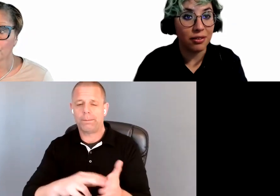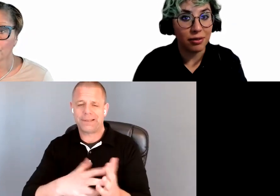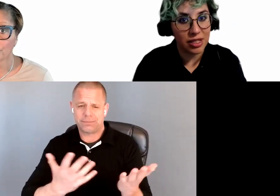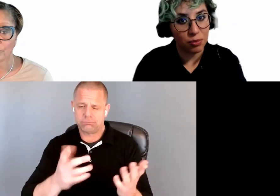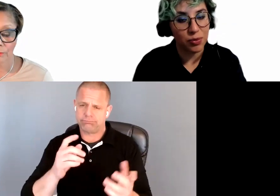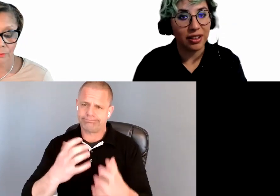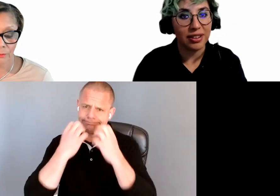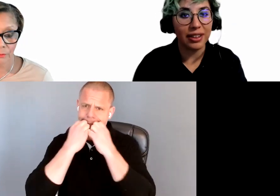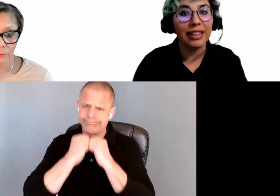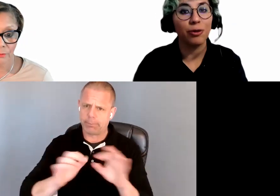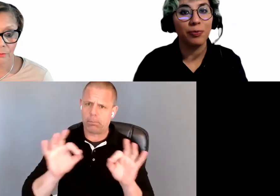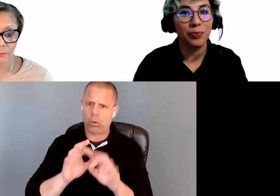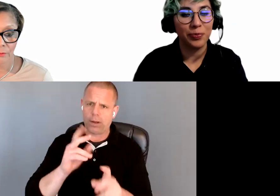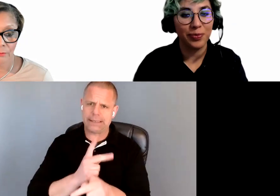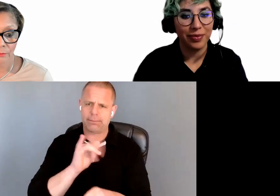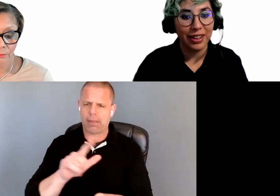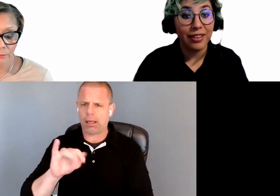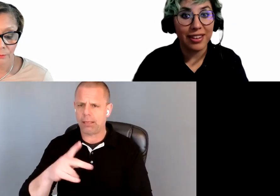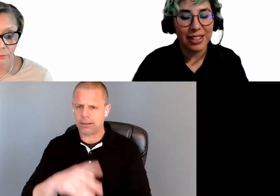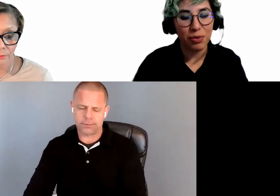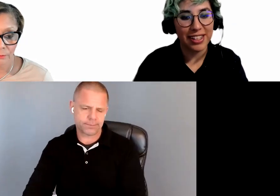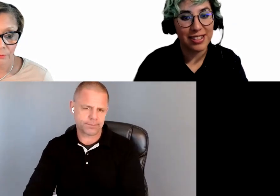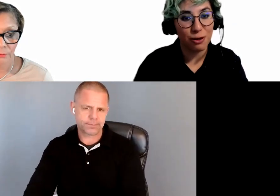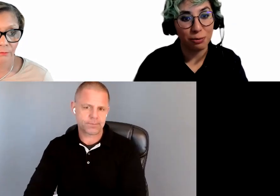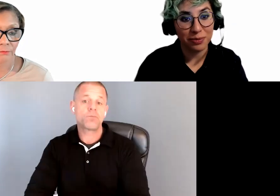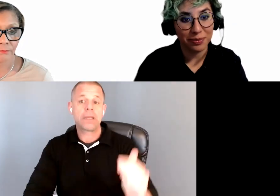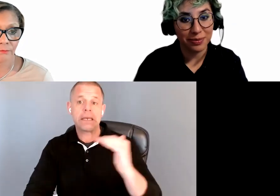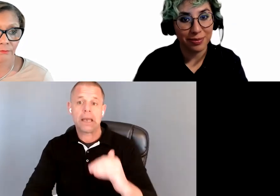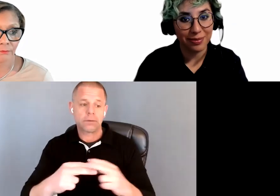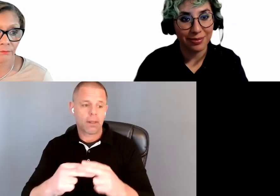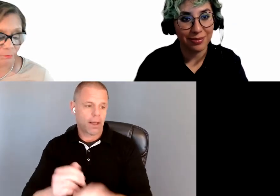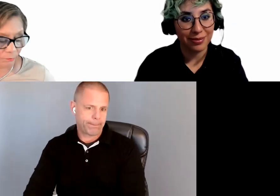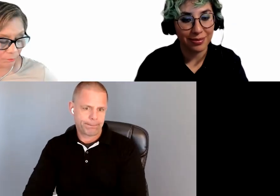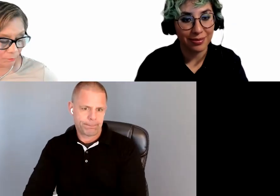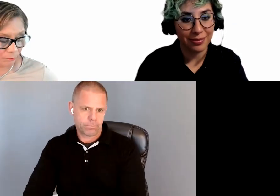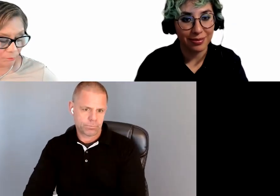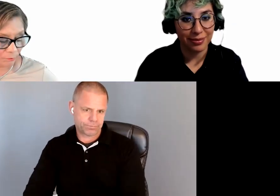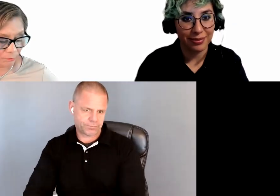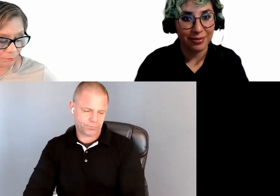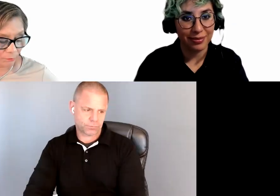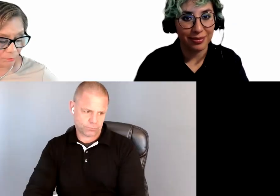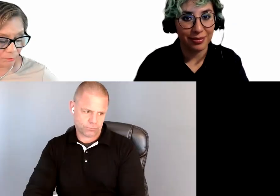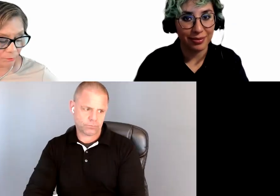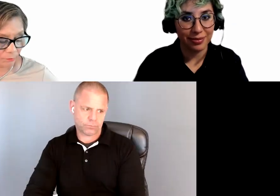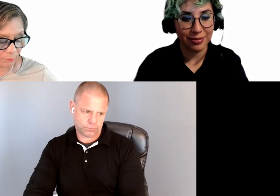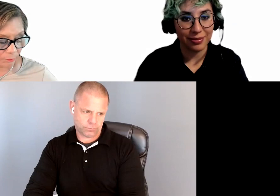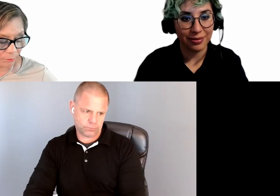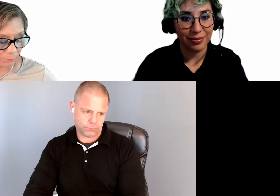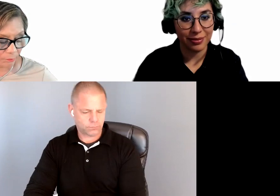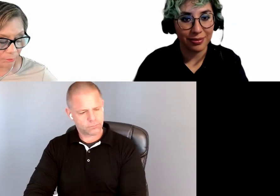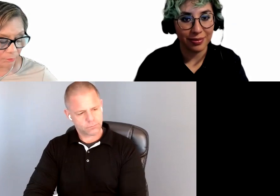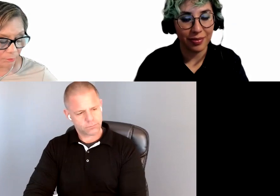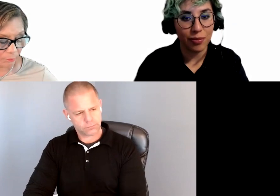the Skip to Main Content link. Next slide, please.